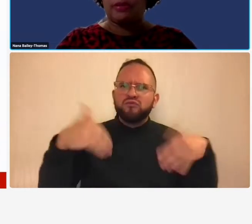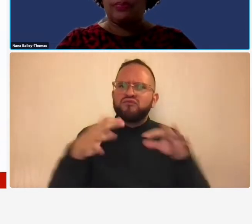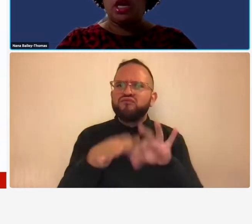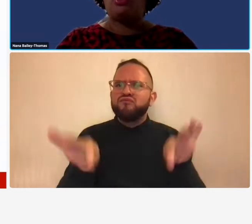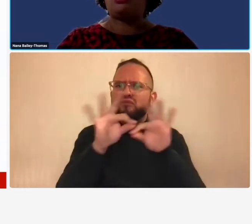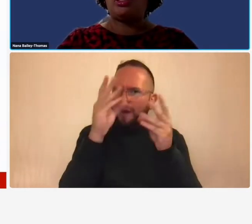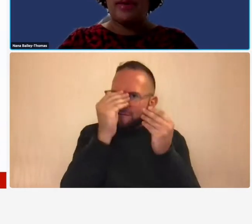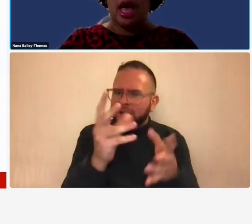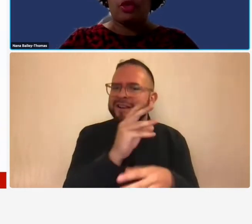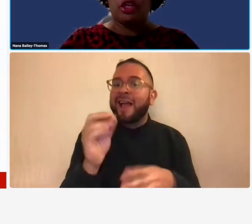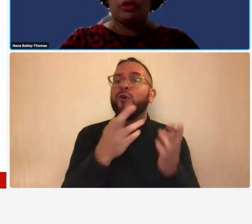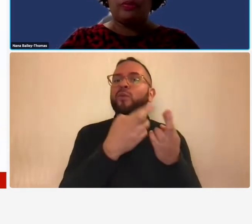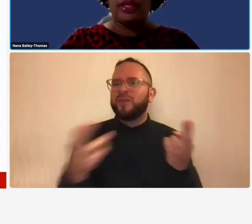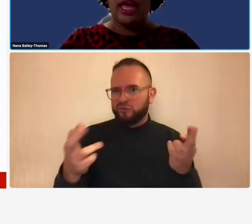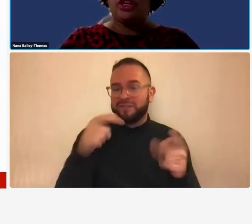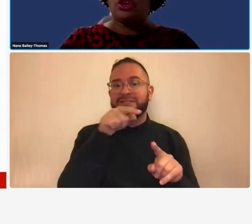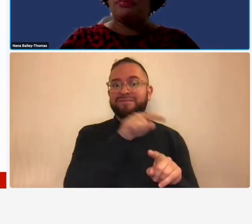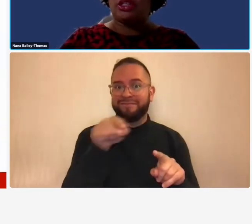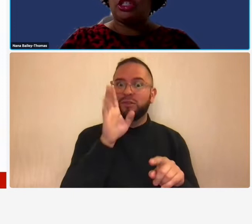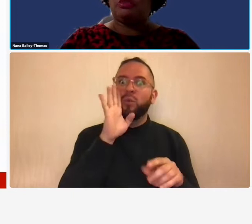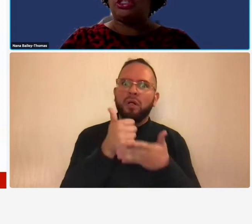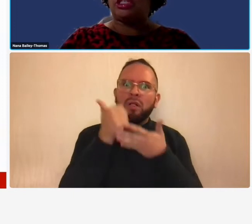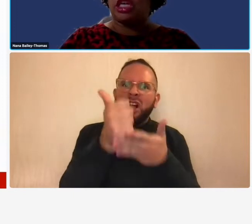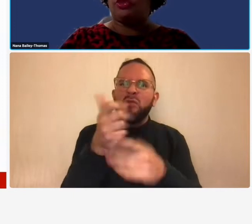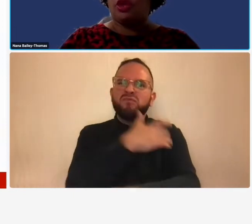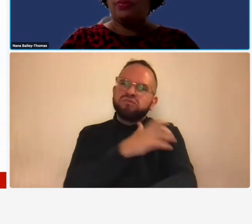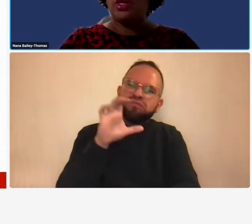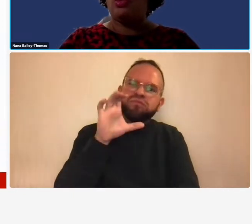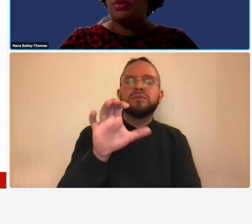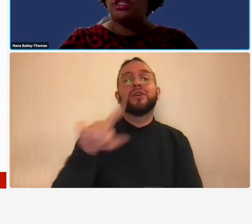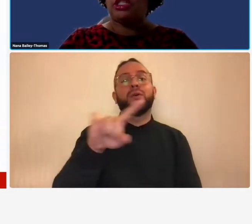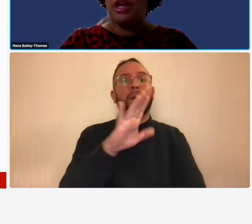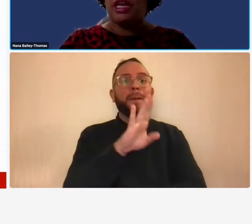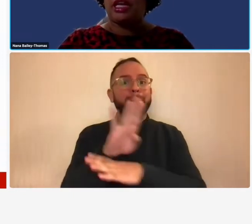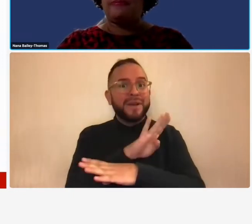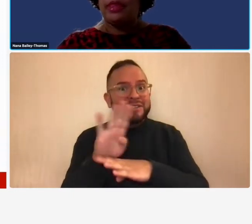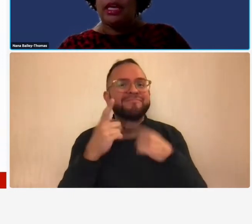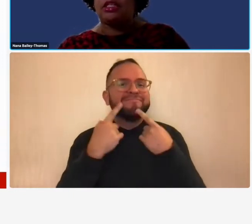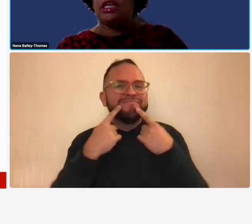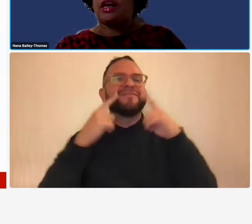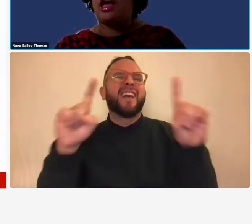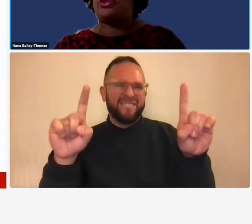which will empower you and your business to be successful when participating in ddot contracting